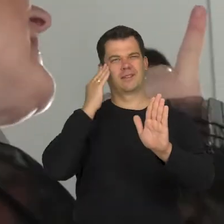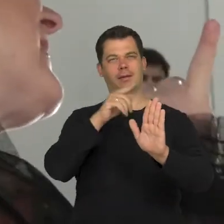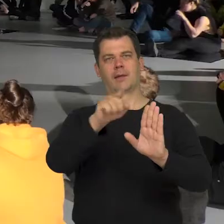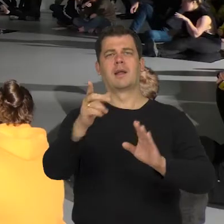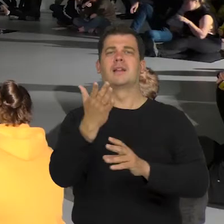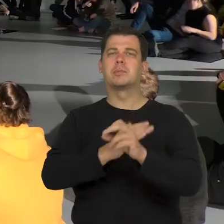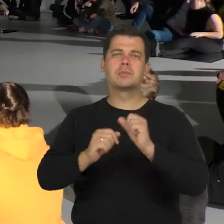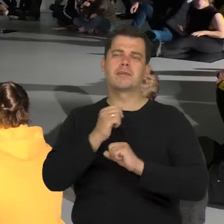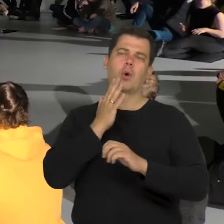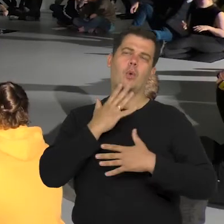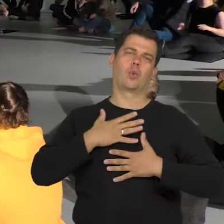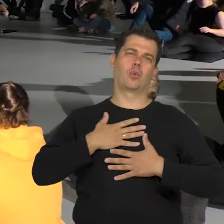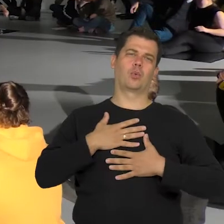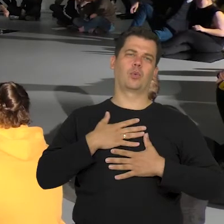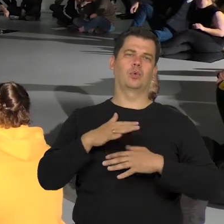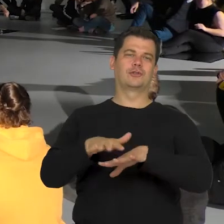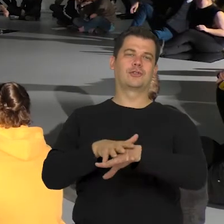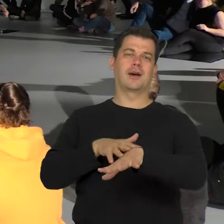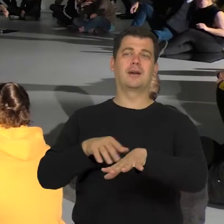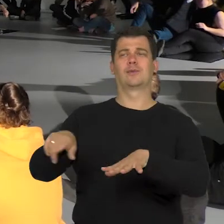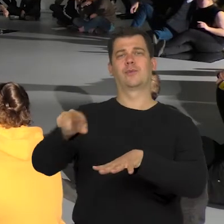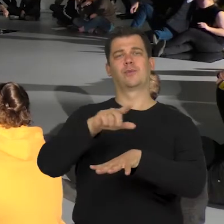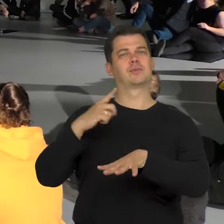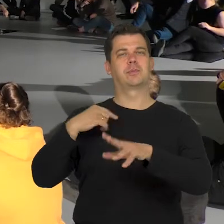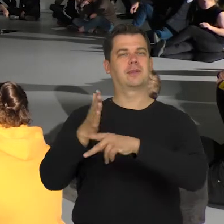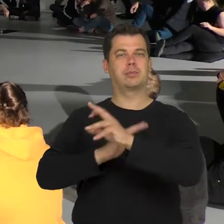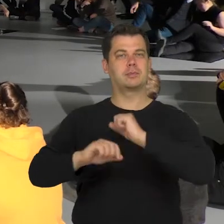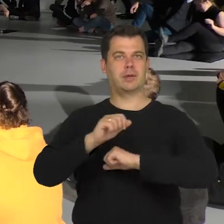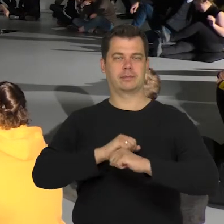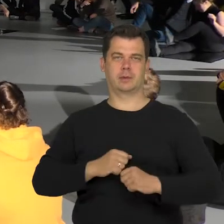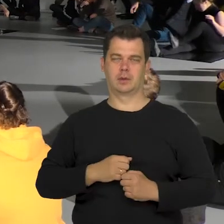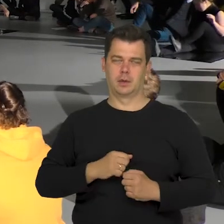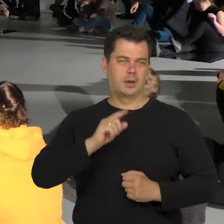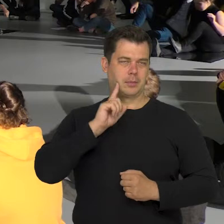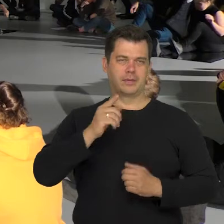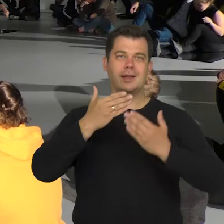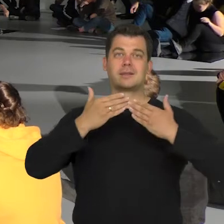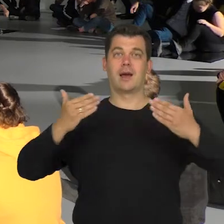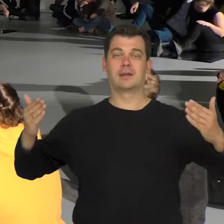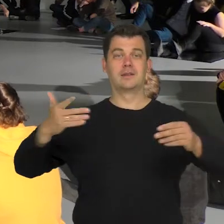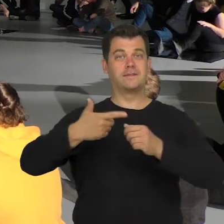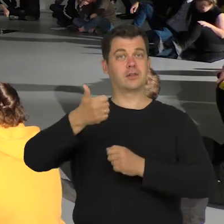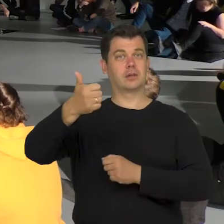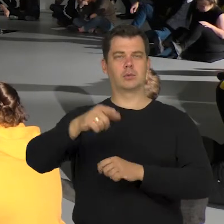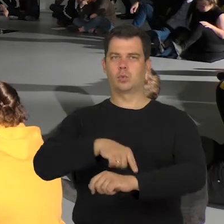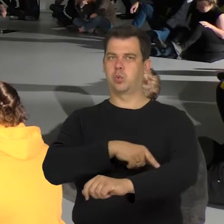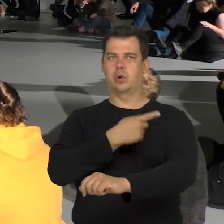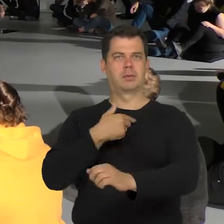which we use to interpret people with disabilities. We fought for a long time in Teatr 21 and it's not a rare for us